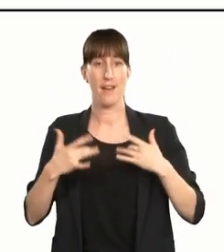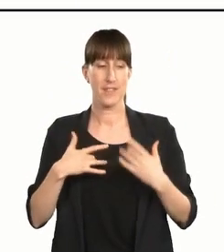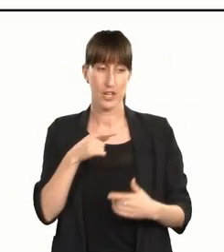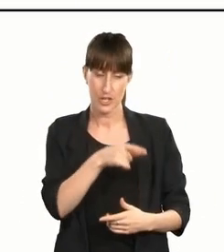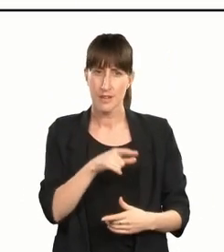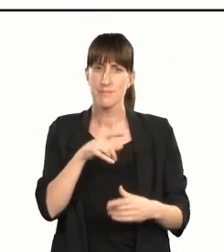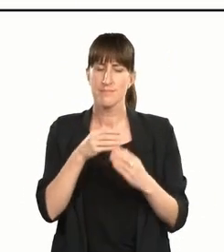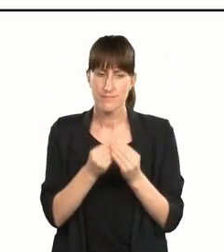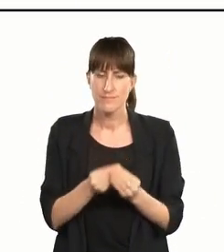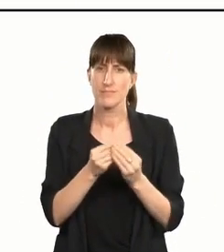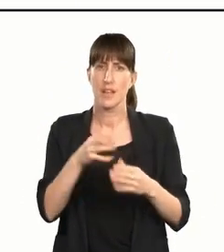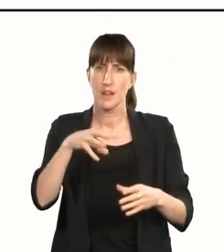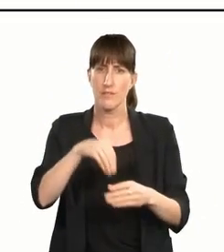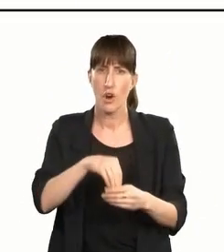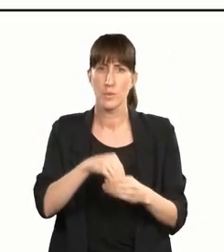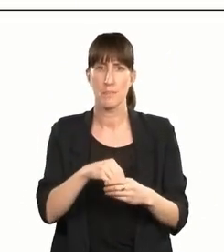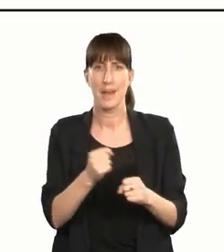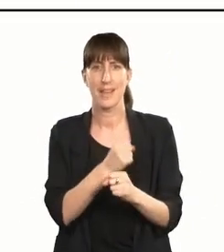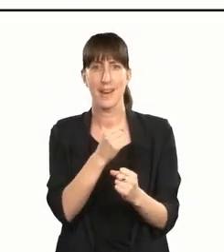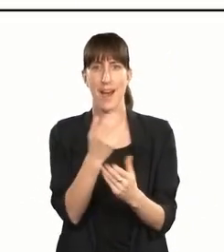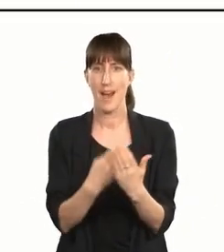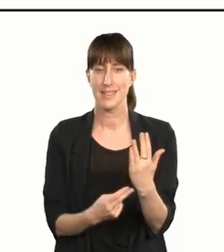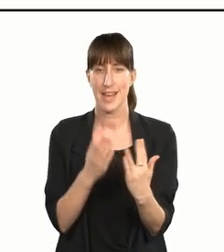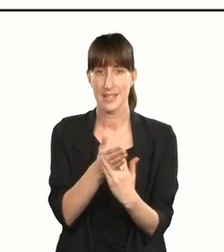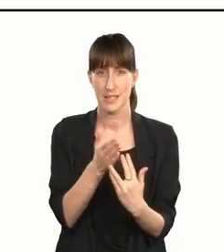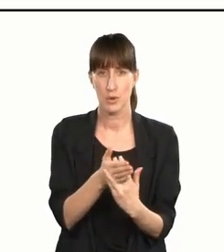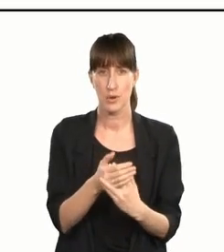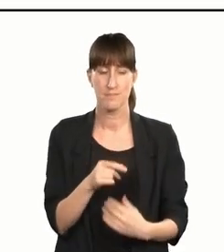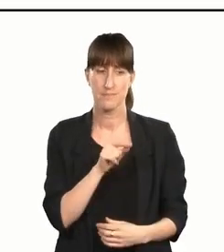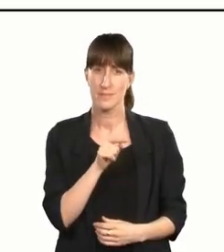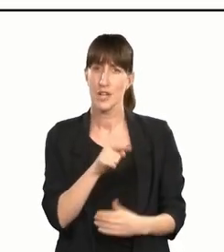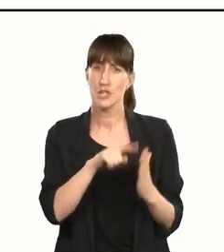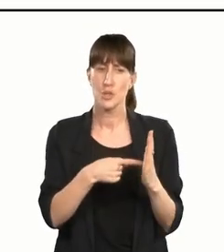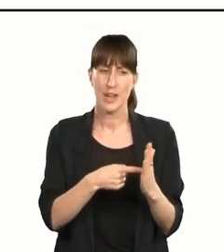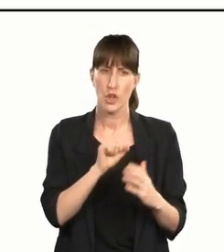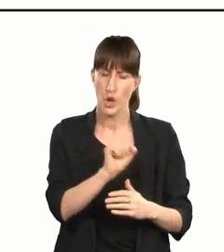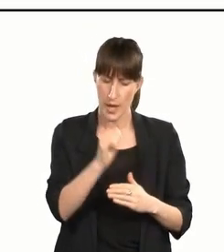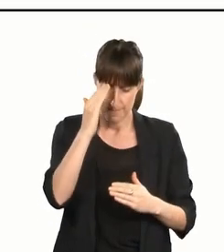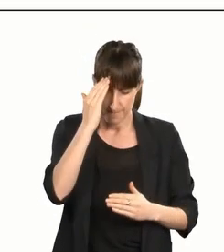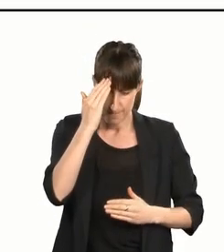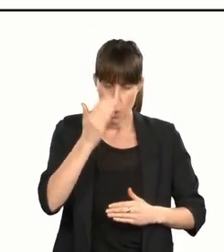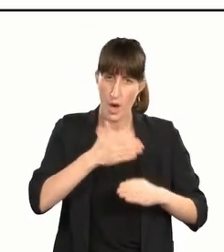'the arts are accessible. 'Judith's passion will have brought so much pleasure to so many.